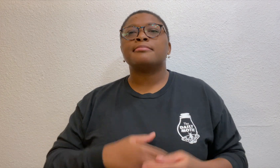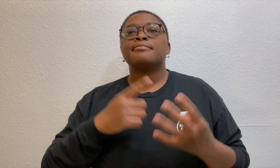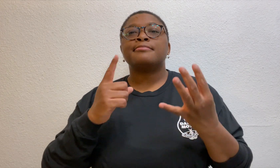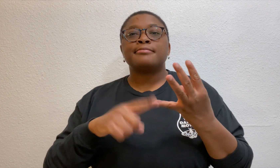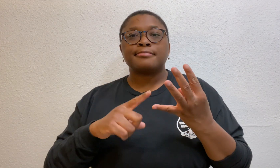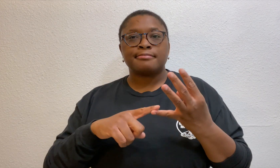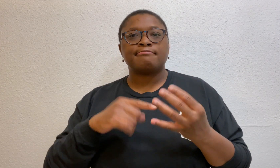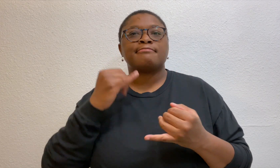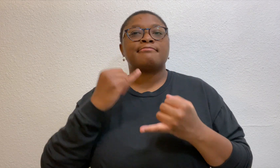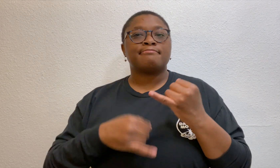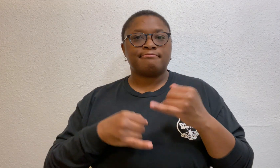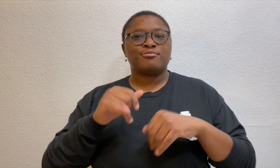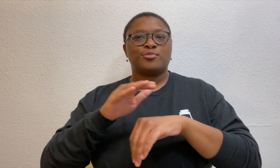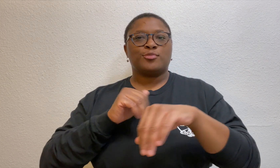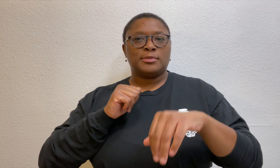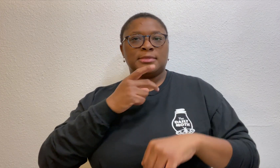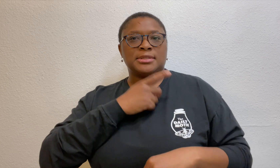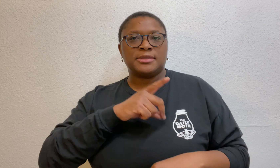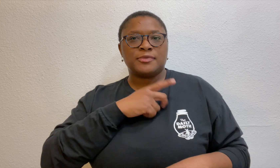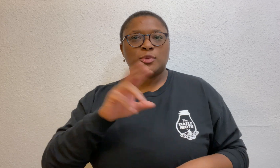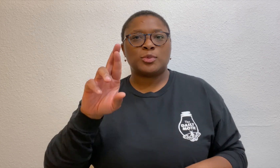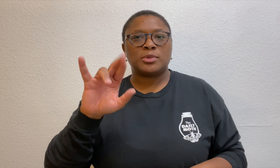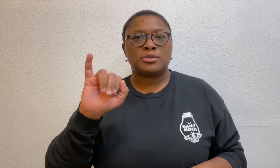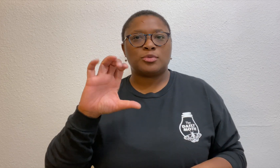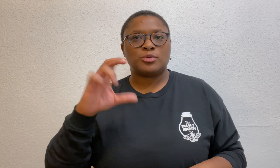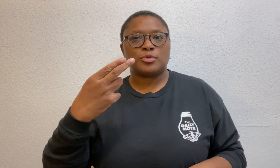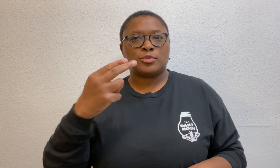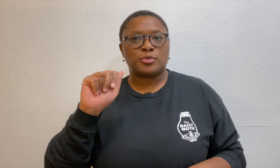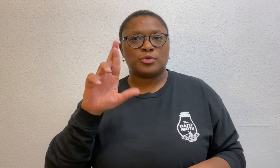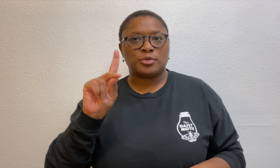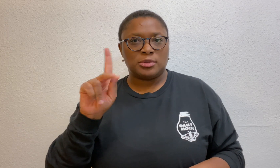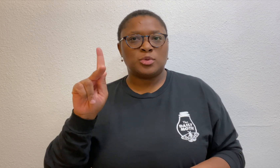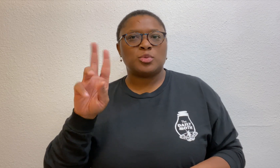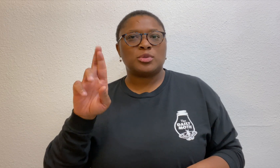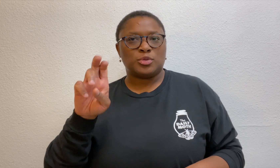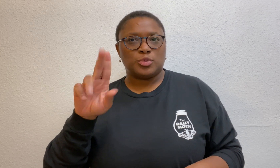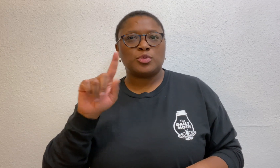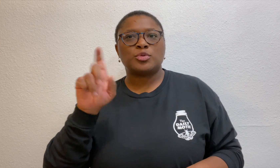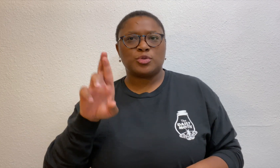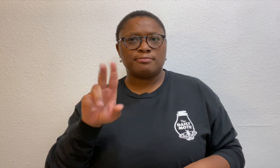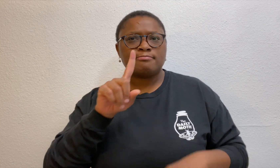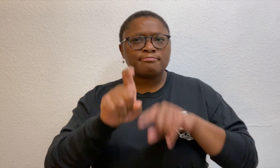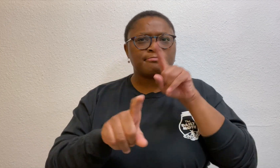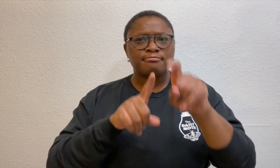The fourth and last witness was Detective Richard Kreutzer.